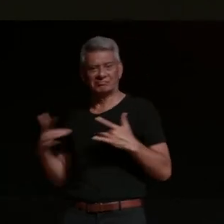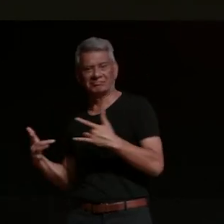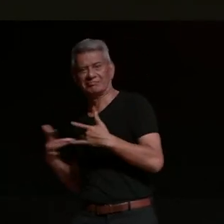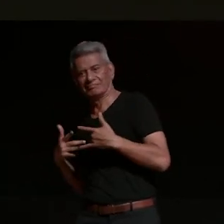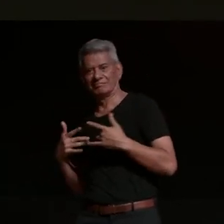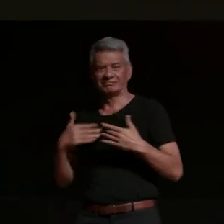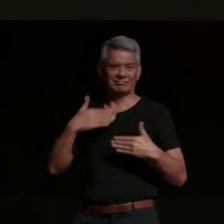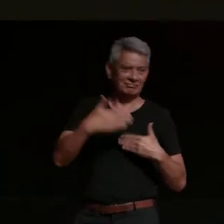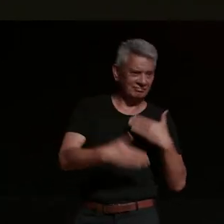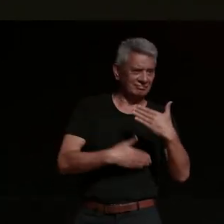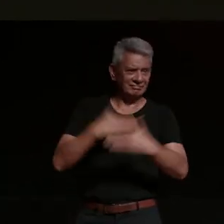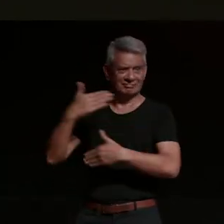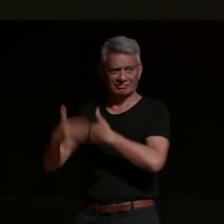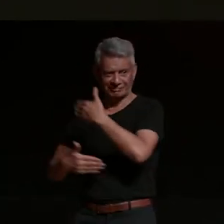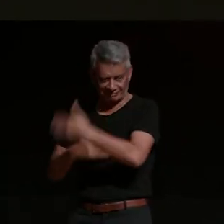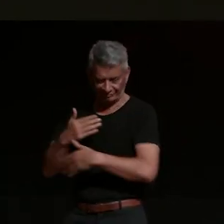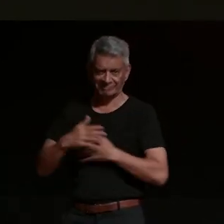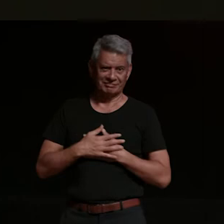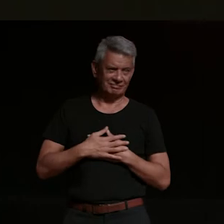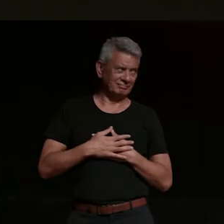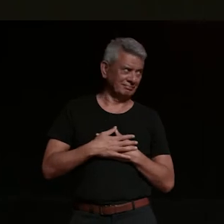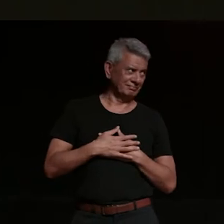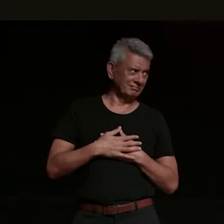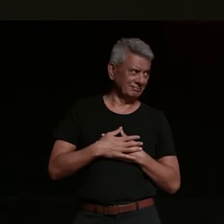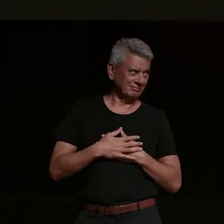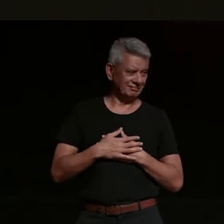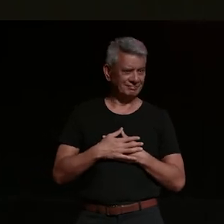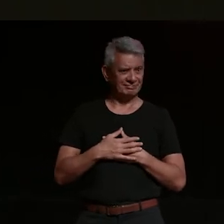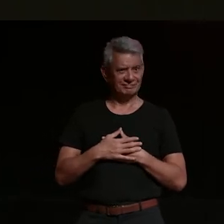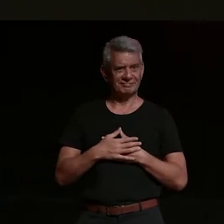something was missing i didn't i didn't have it all and i thought [ __ ] i need to get my license